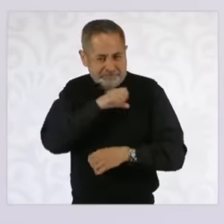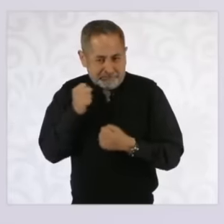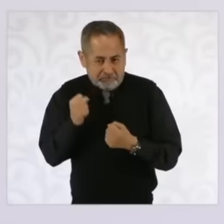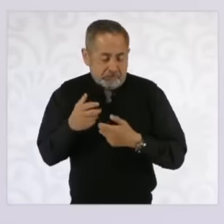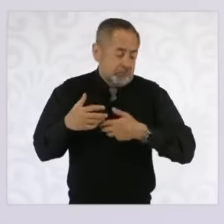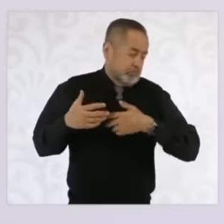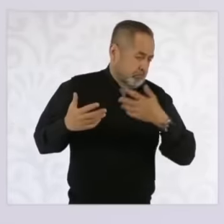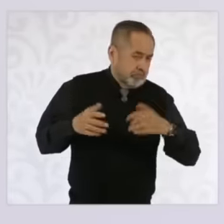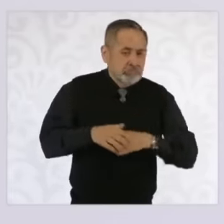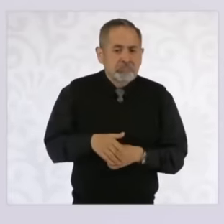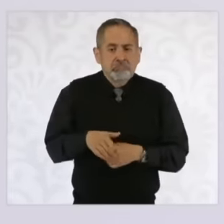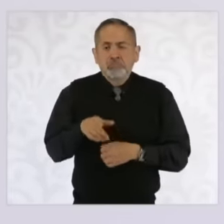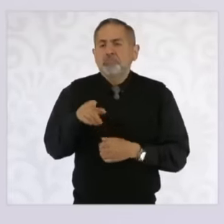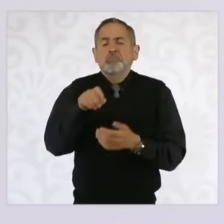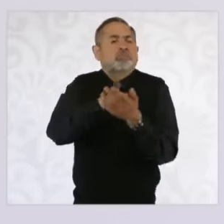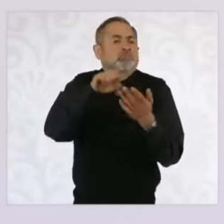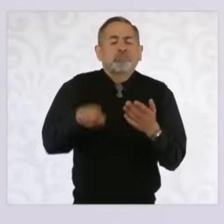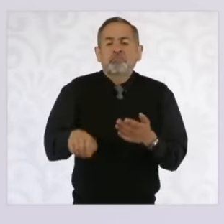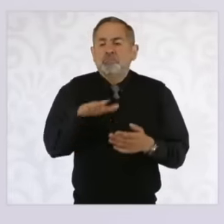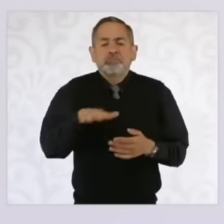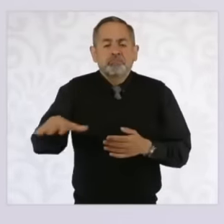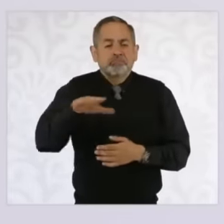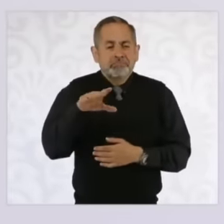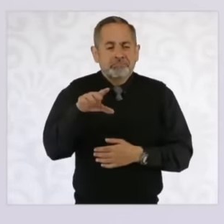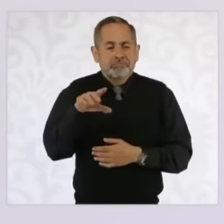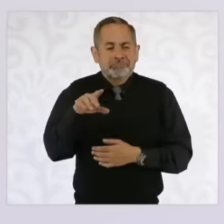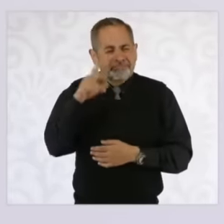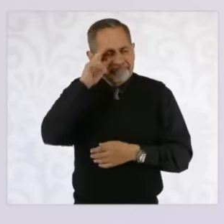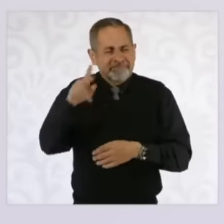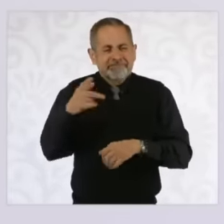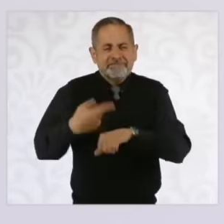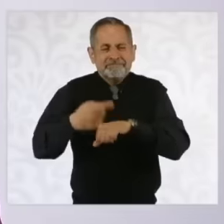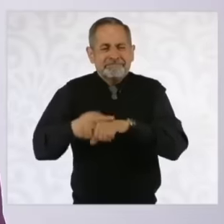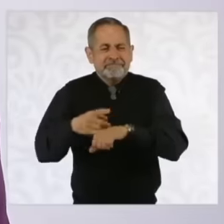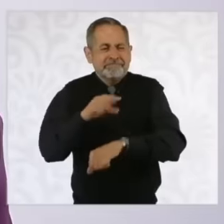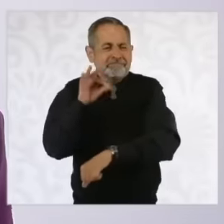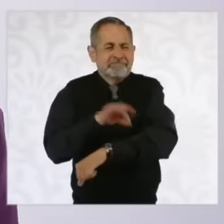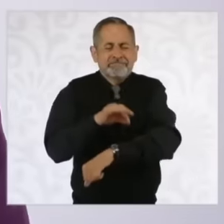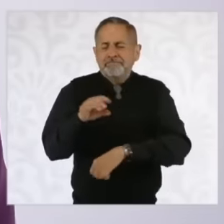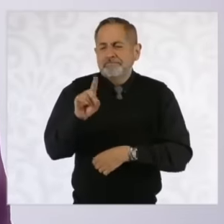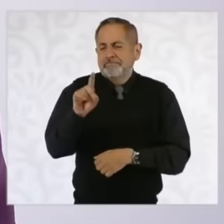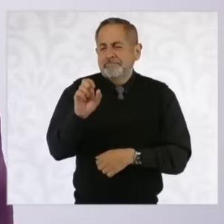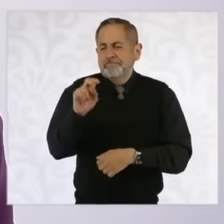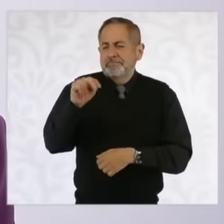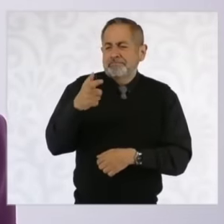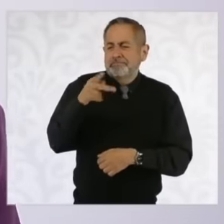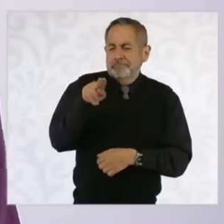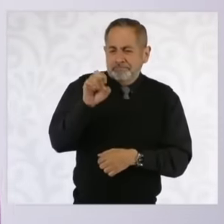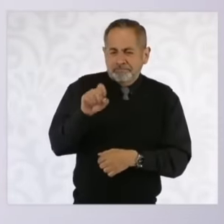dengue fever, for example. They may have the possibility of having dengue. Then a general questionnaire is done